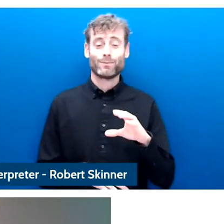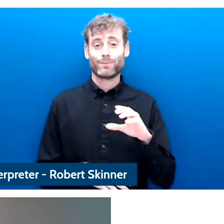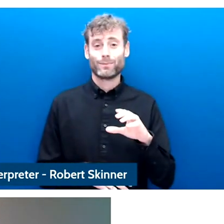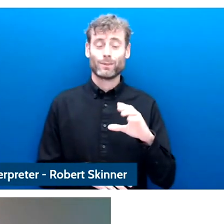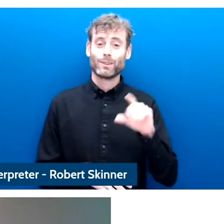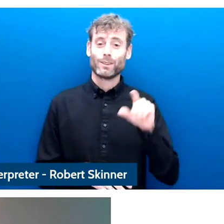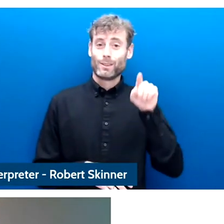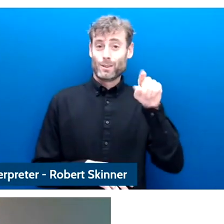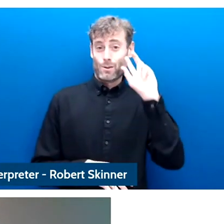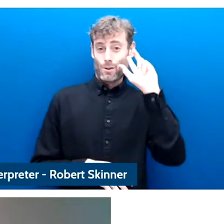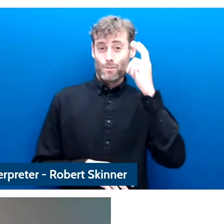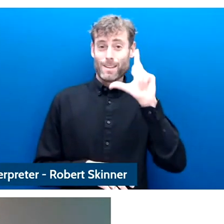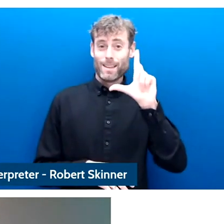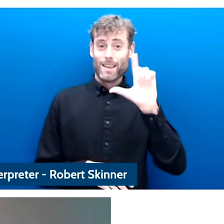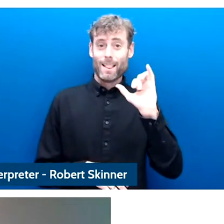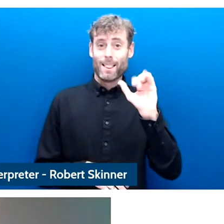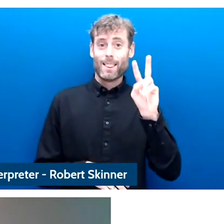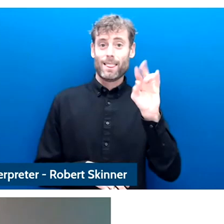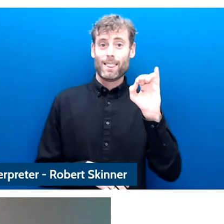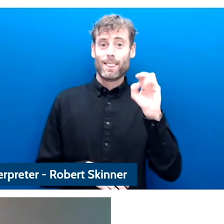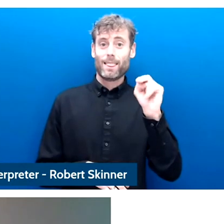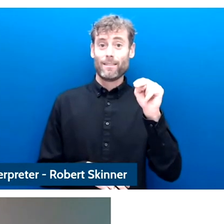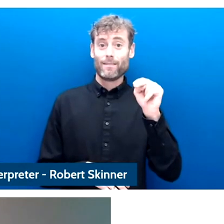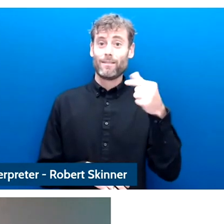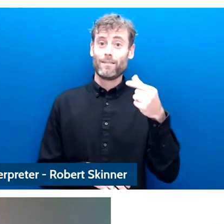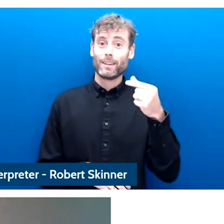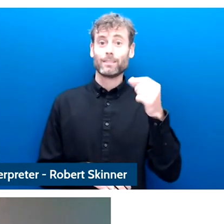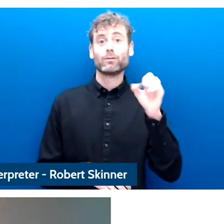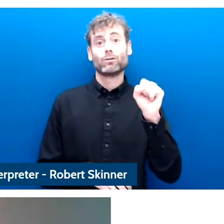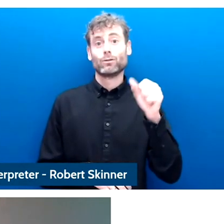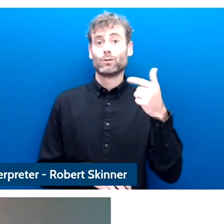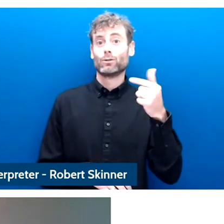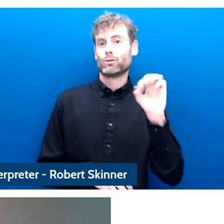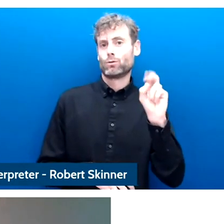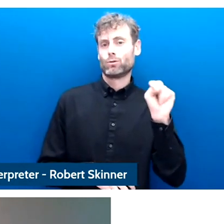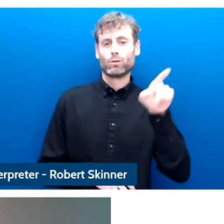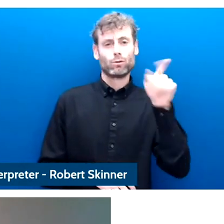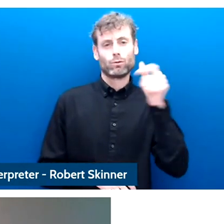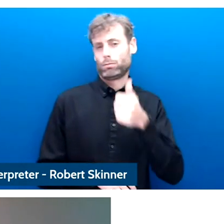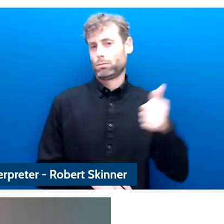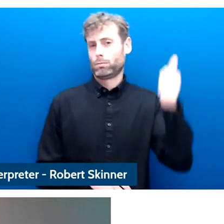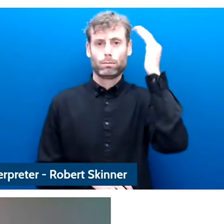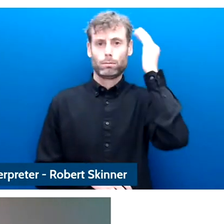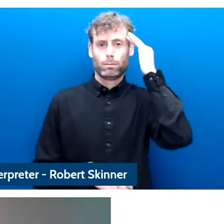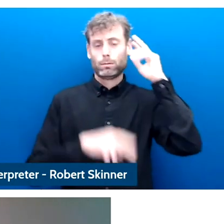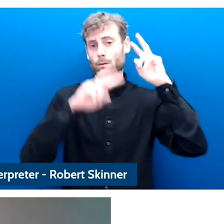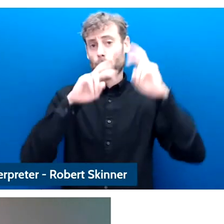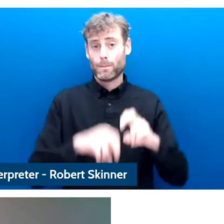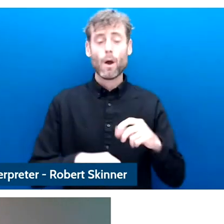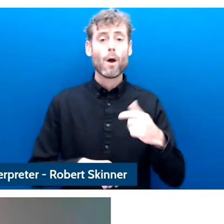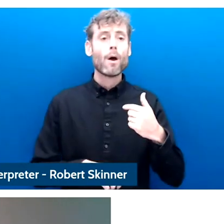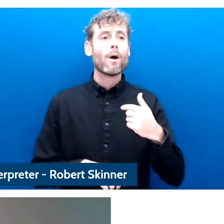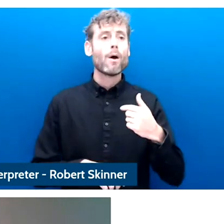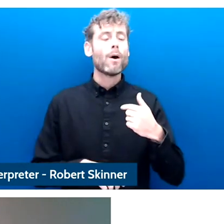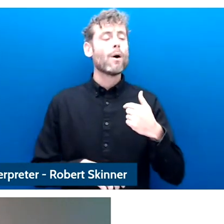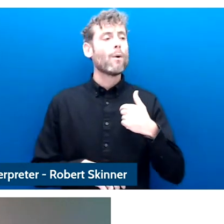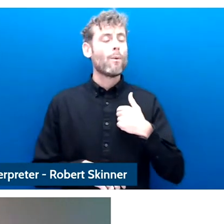My feeling is that we lack some base-line data overtime, we don't have the